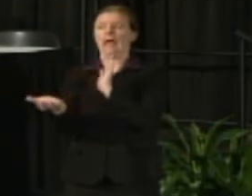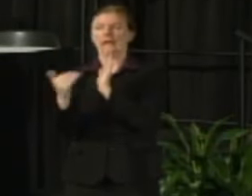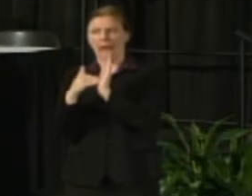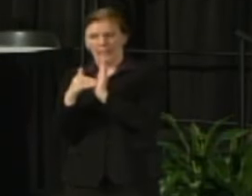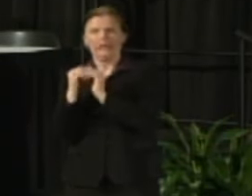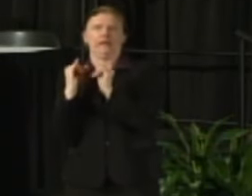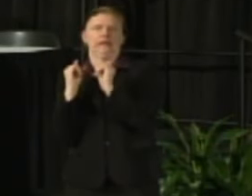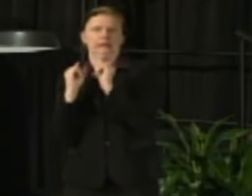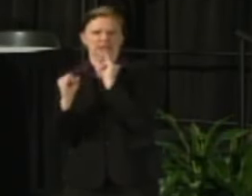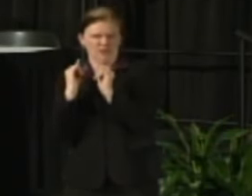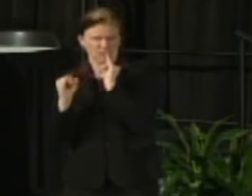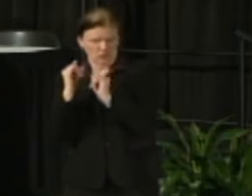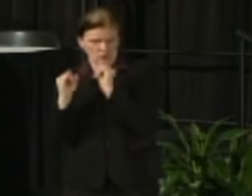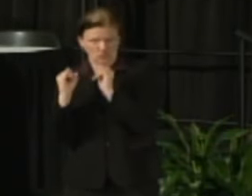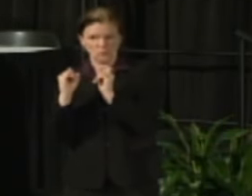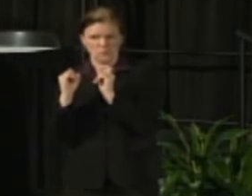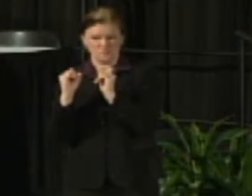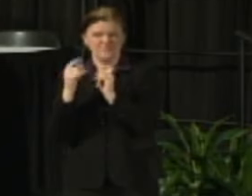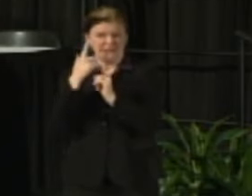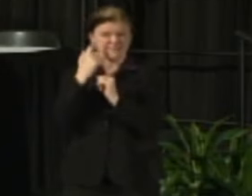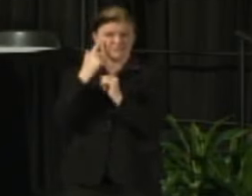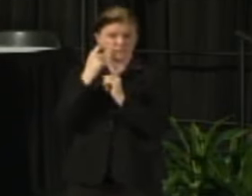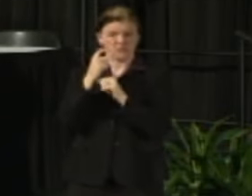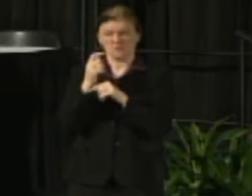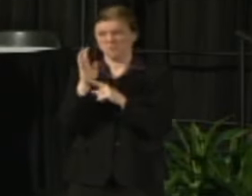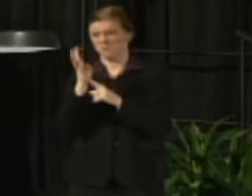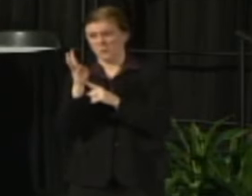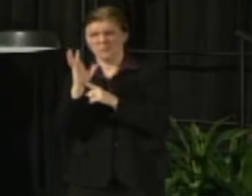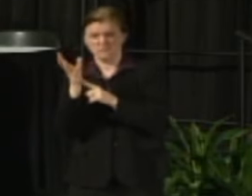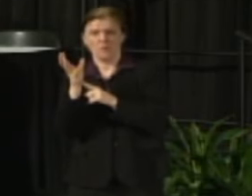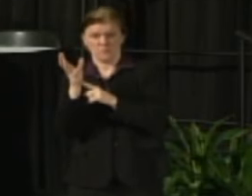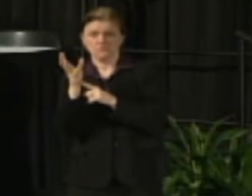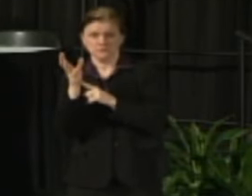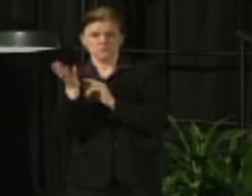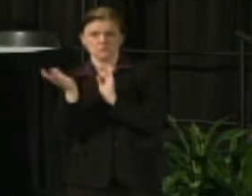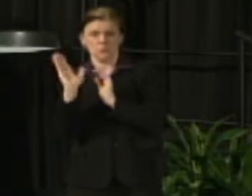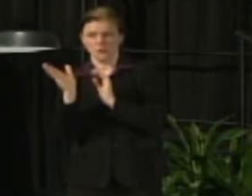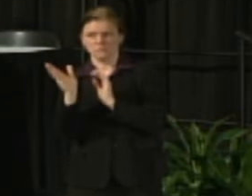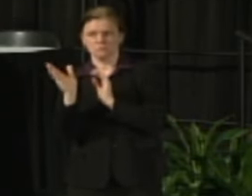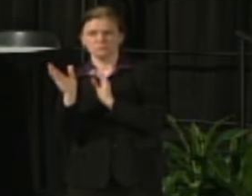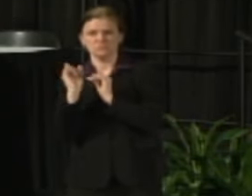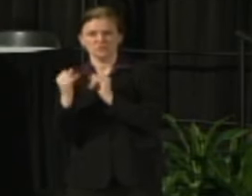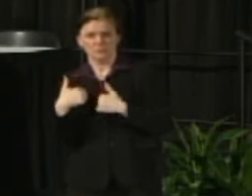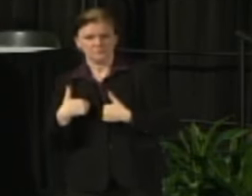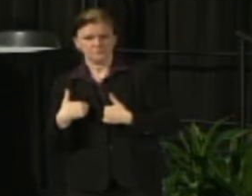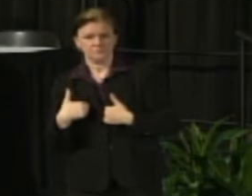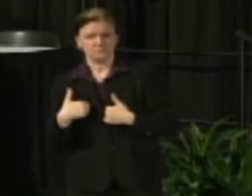and extended program four to five minutes on WISN TV. You can see some of the headlines here.